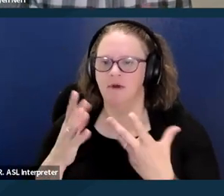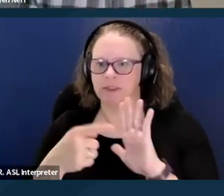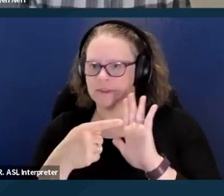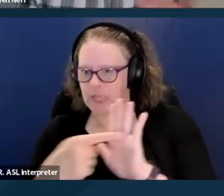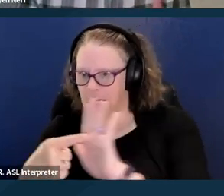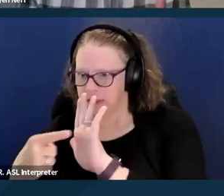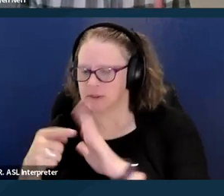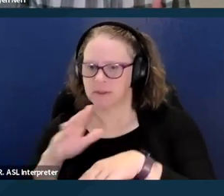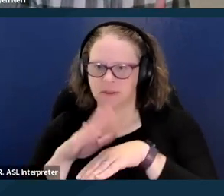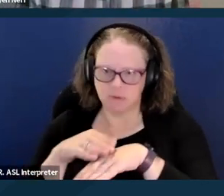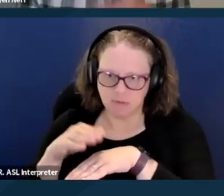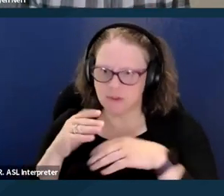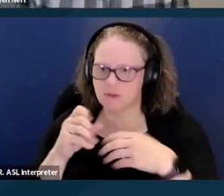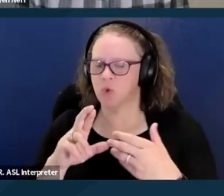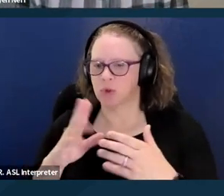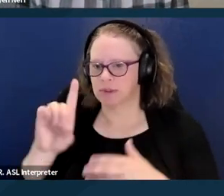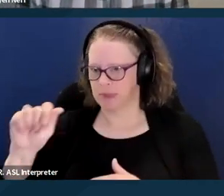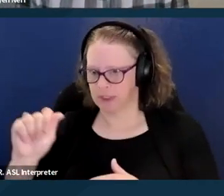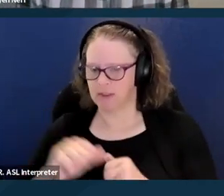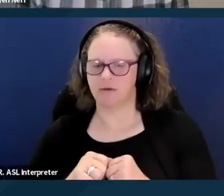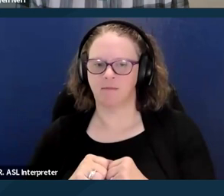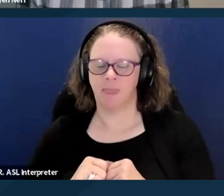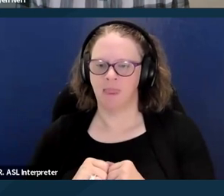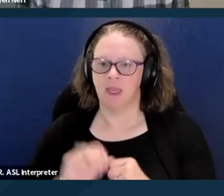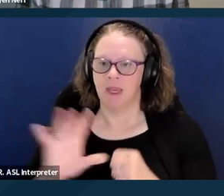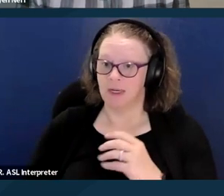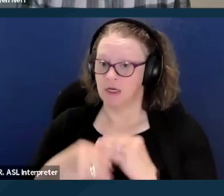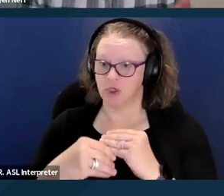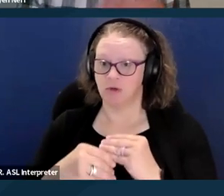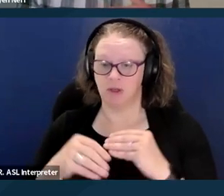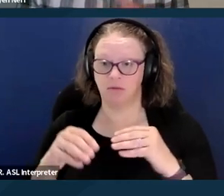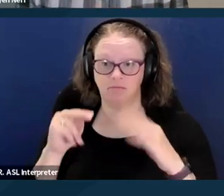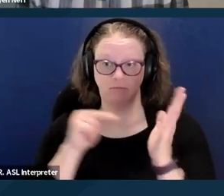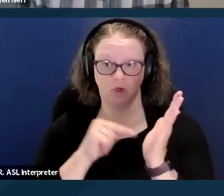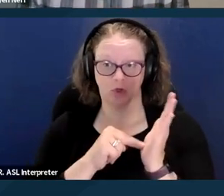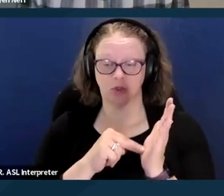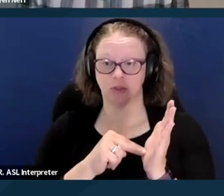You have to, in addition to being at a nursing facility level of care, you're scoring 60 or less on a